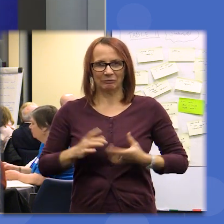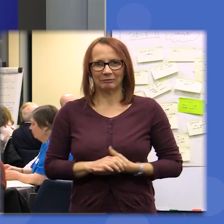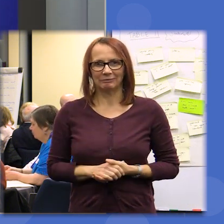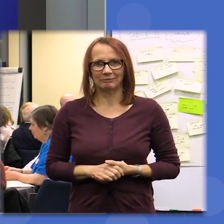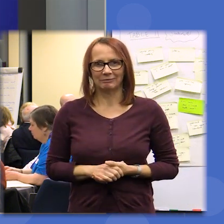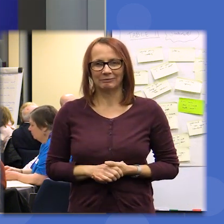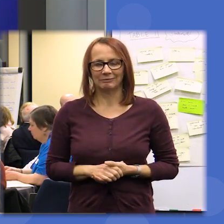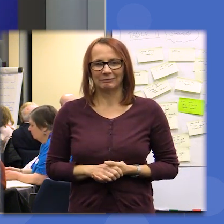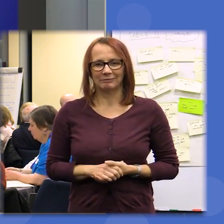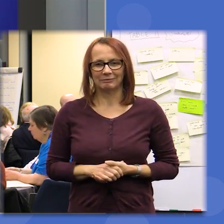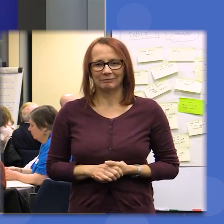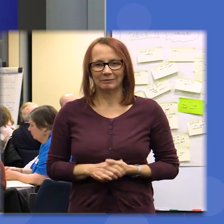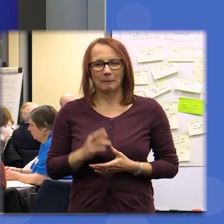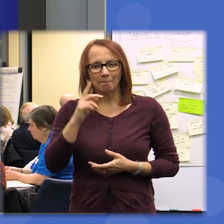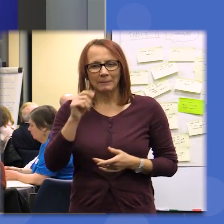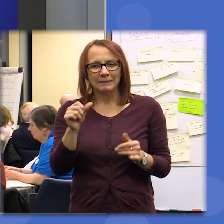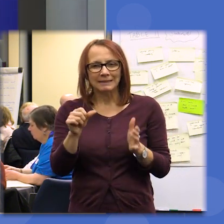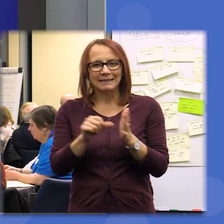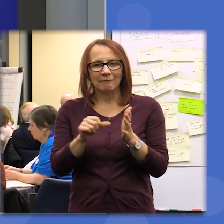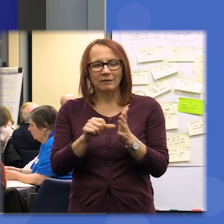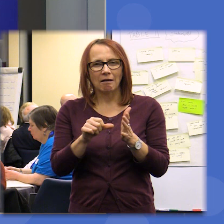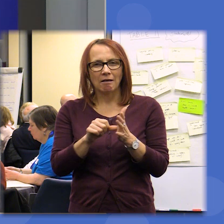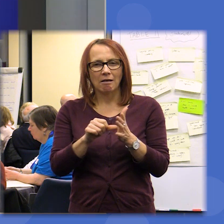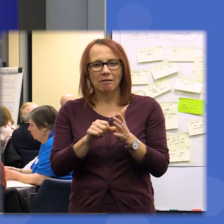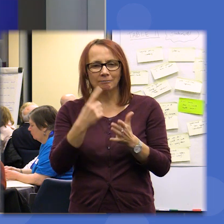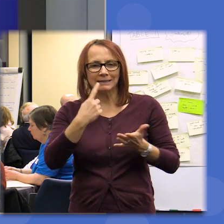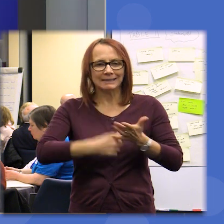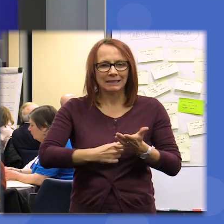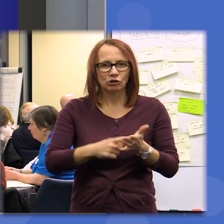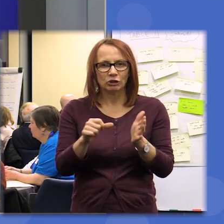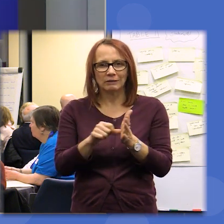the difficult decisions we've made despite the difficult discussions we've